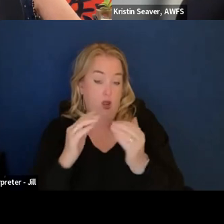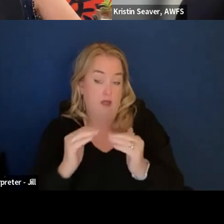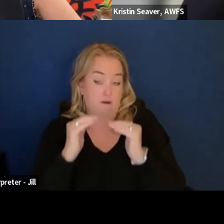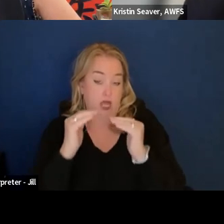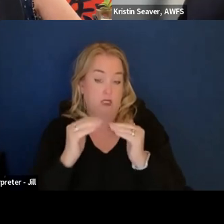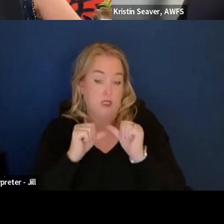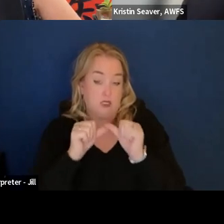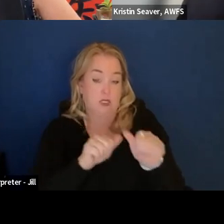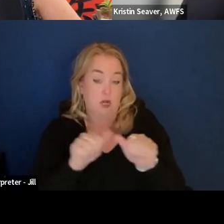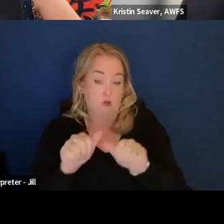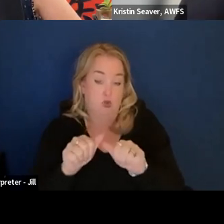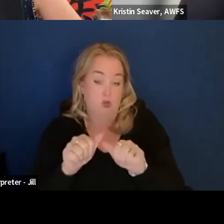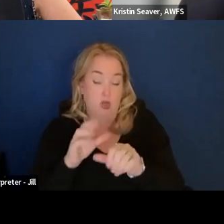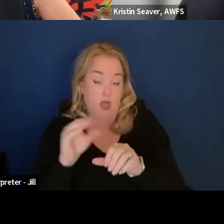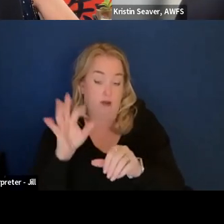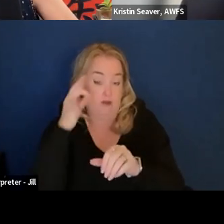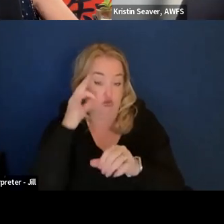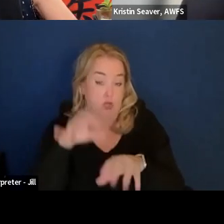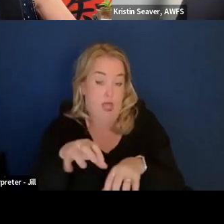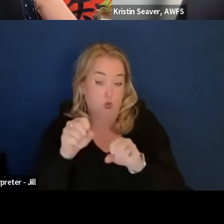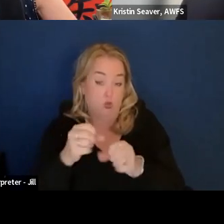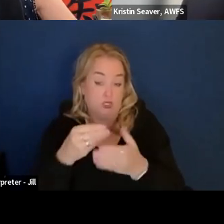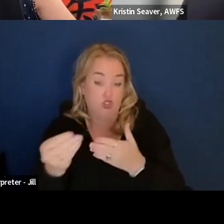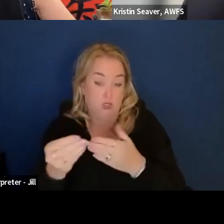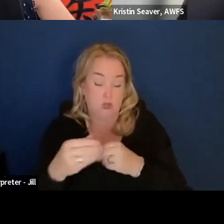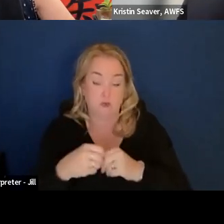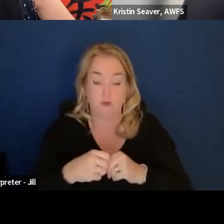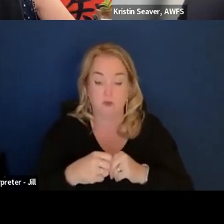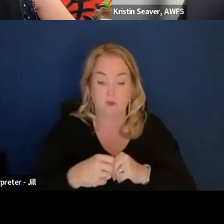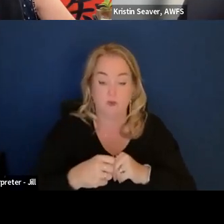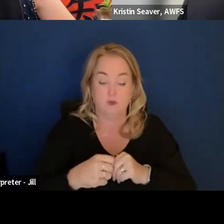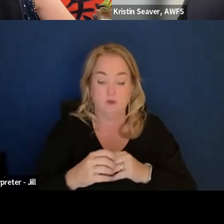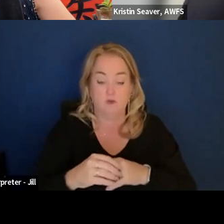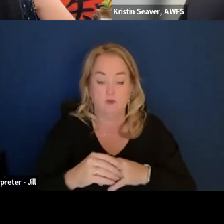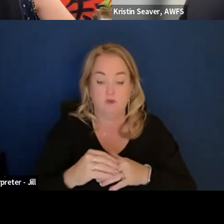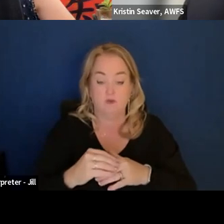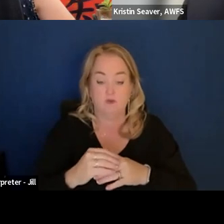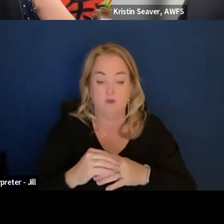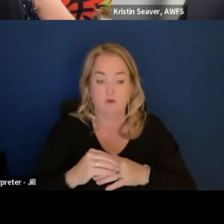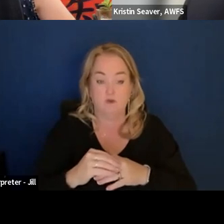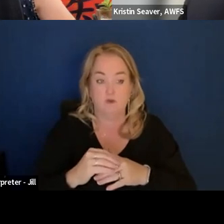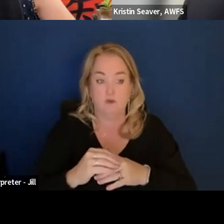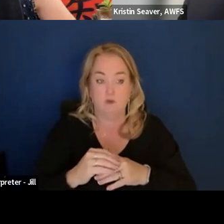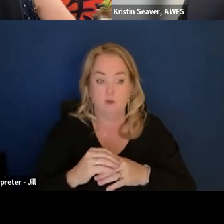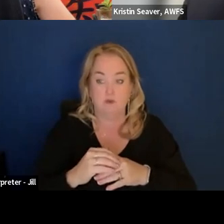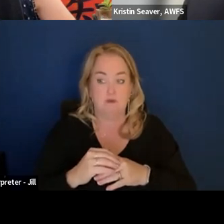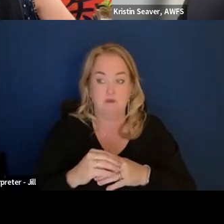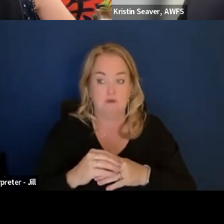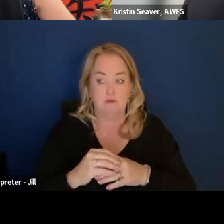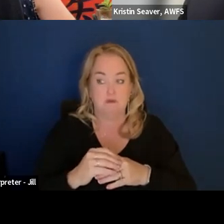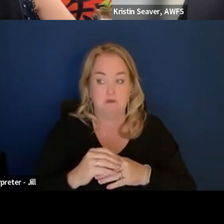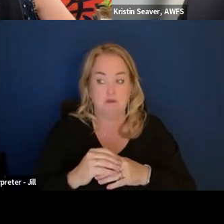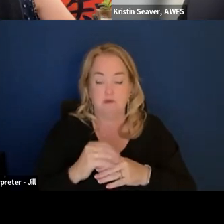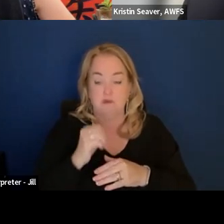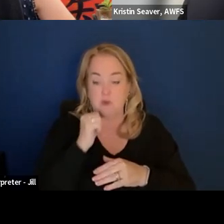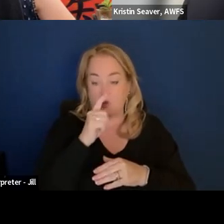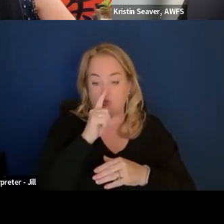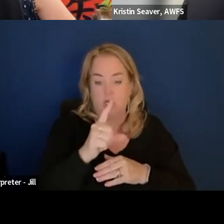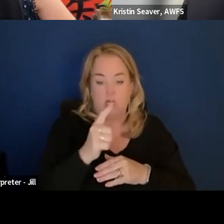Like there could be a policy of like the FPDS data validation verification.